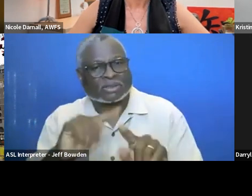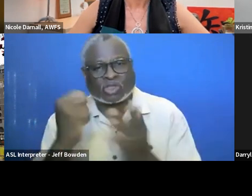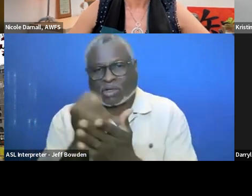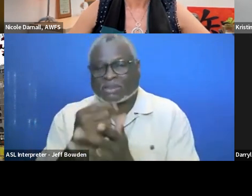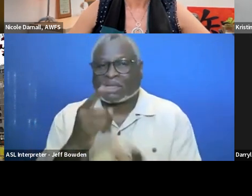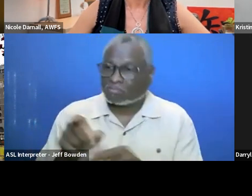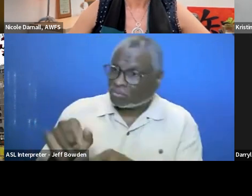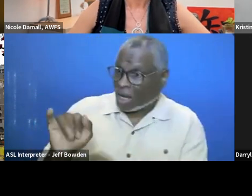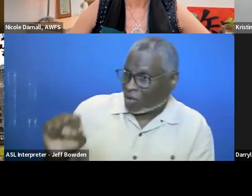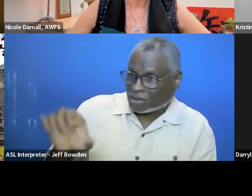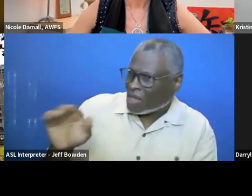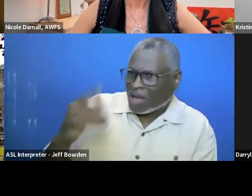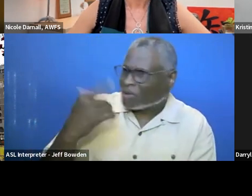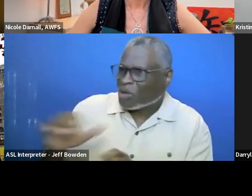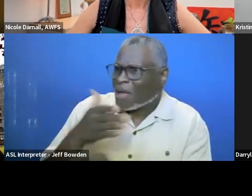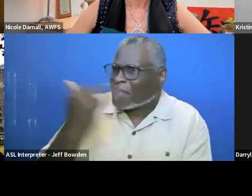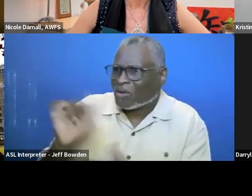and say the IRS is doing better with sustainability.